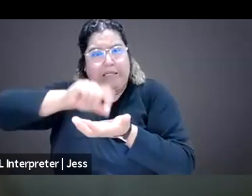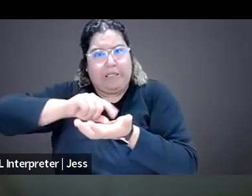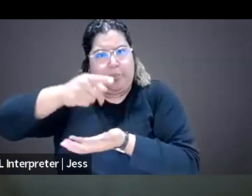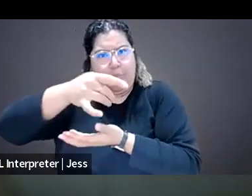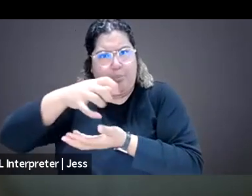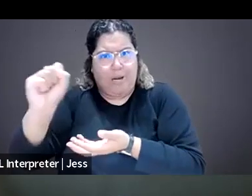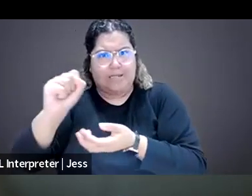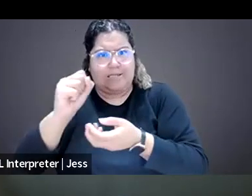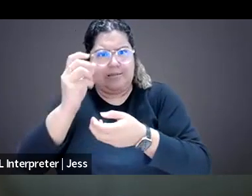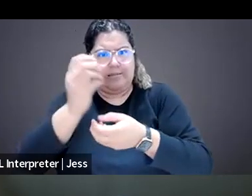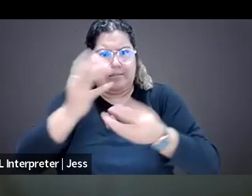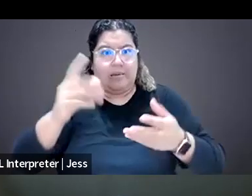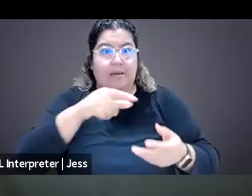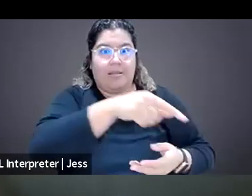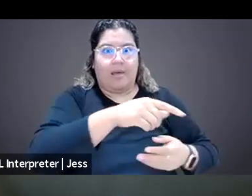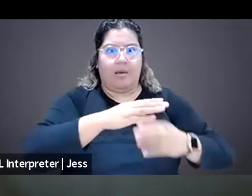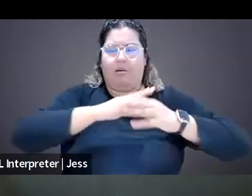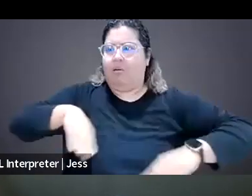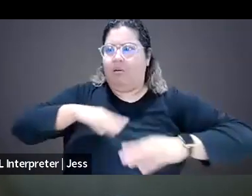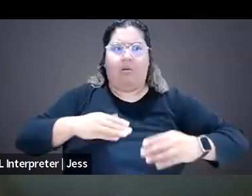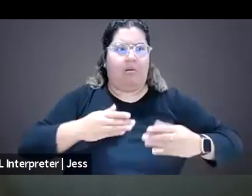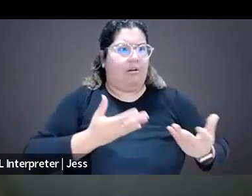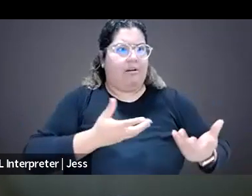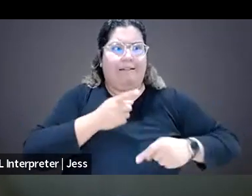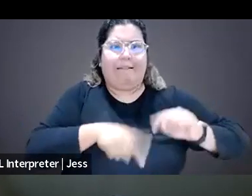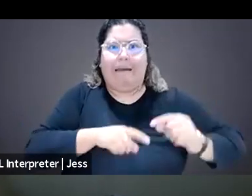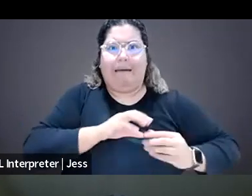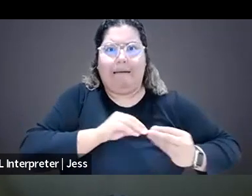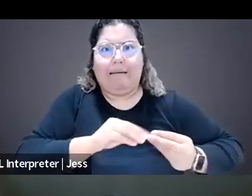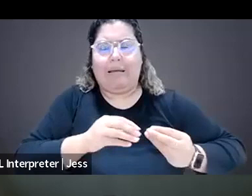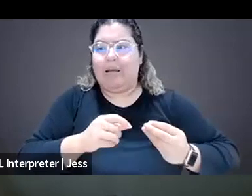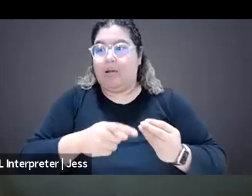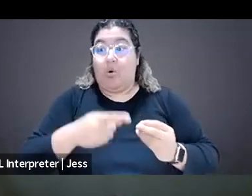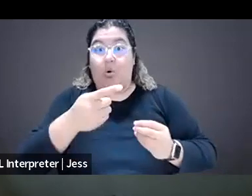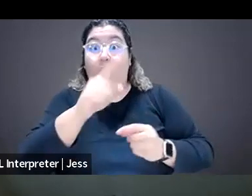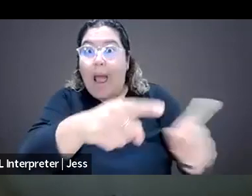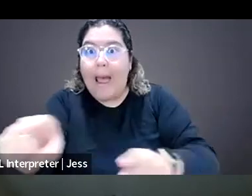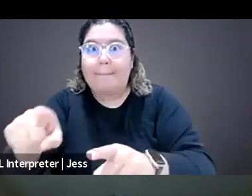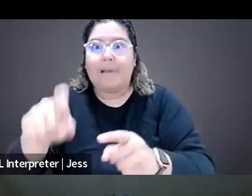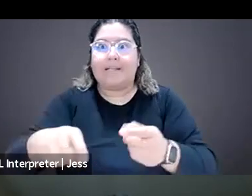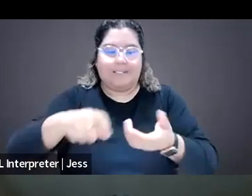They're not able to tell the stories that they wanna tell or they're not able to cover events or cover things the same way.